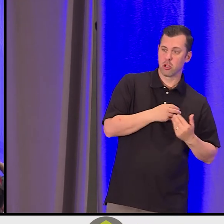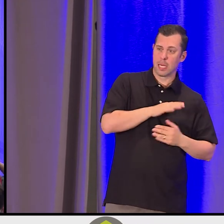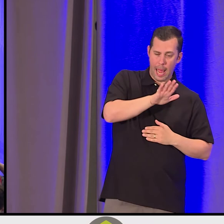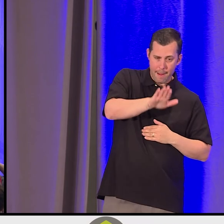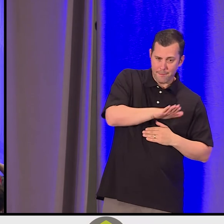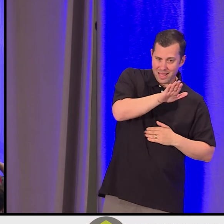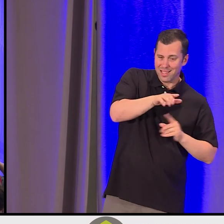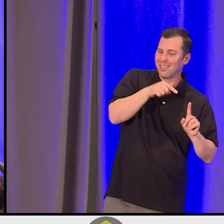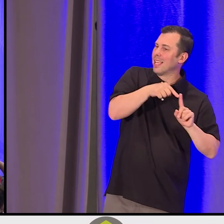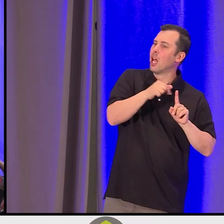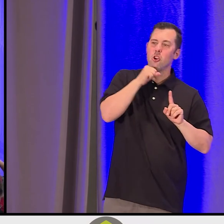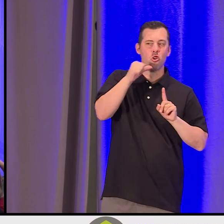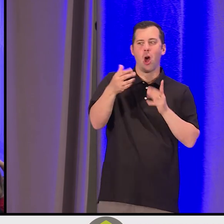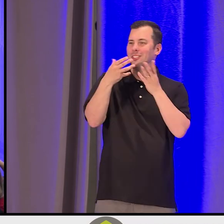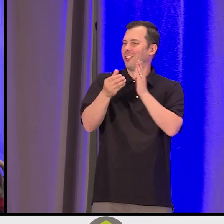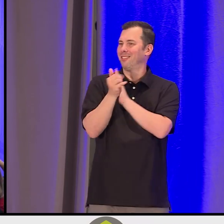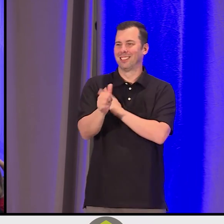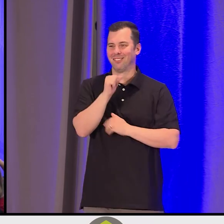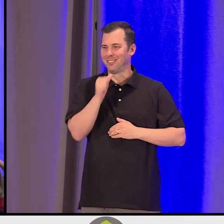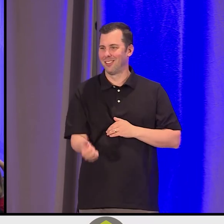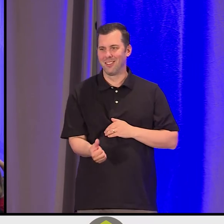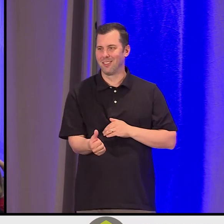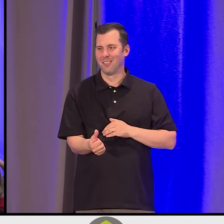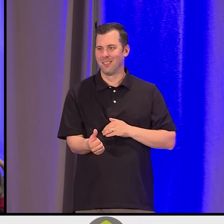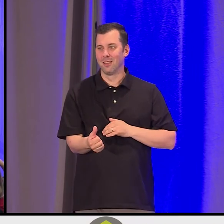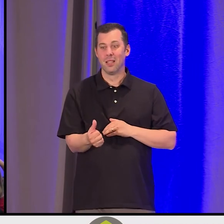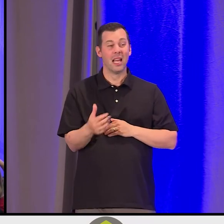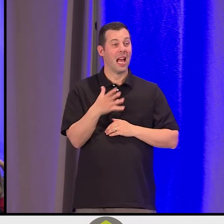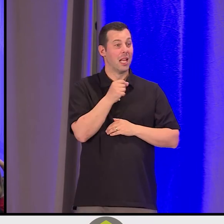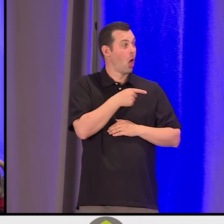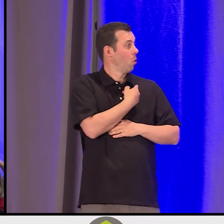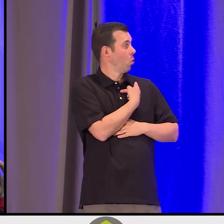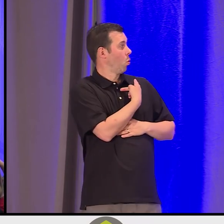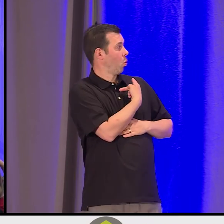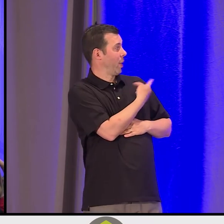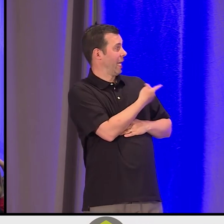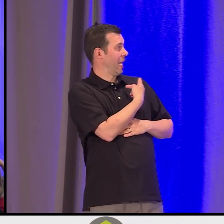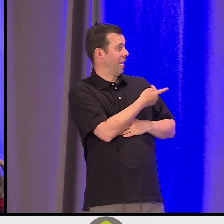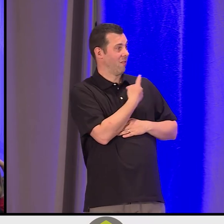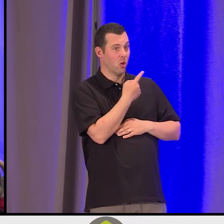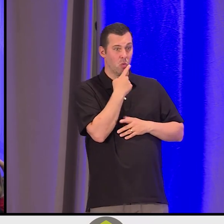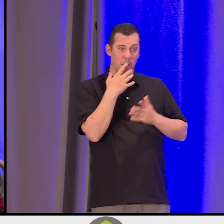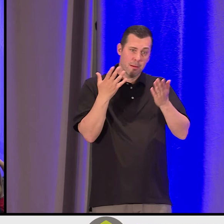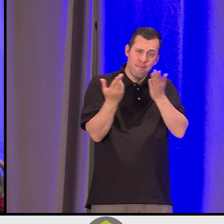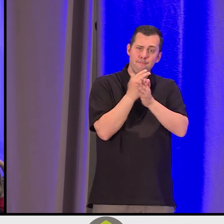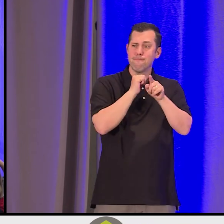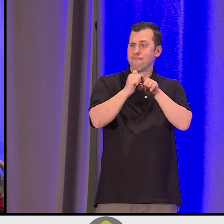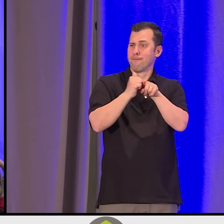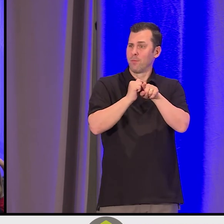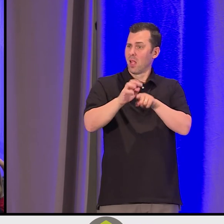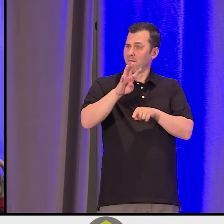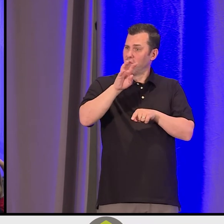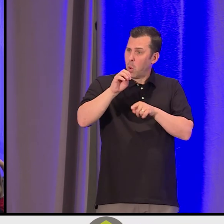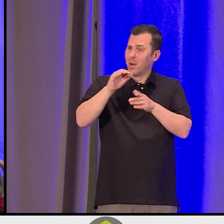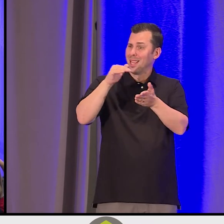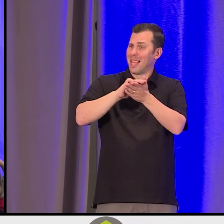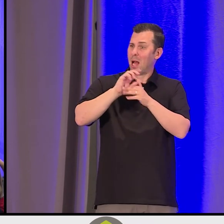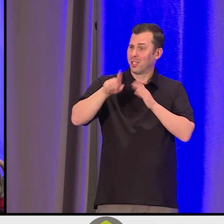And we've been practicing, over 40,000 hours we've -- we've devoted to learning these skills. And it's taken that long for us to learn them.